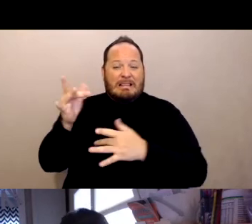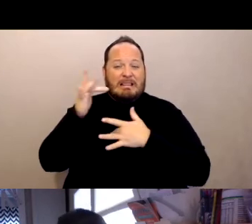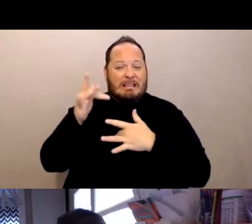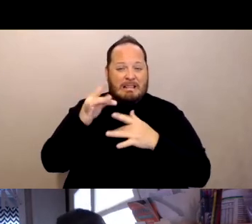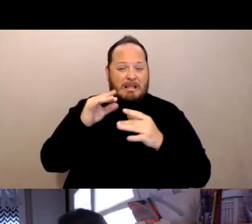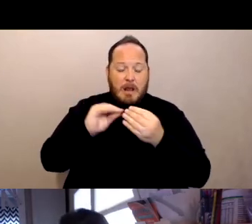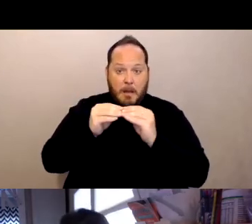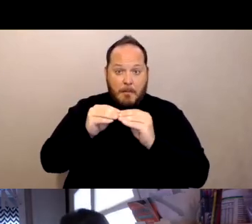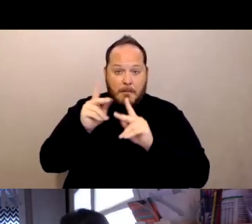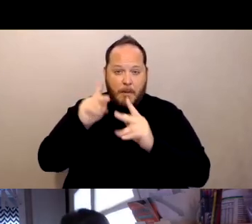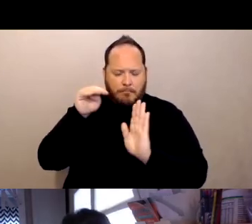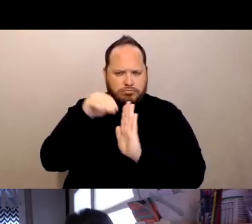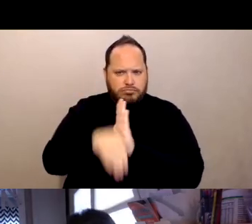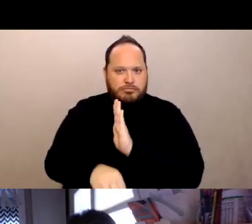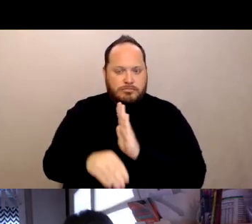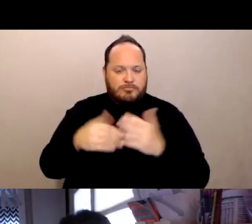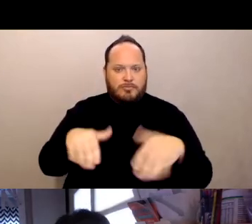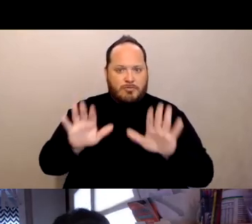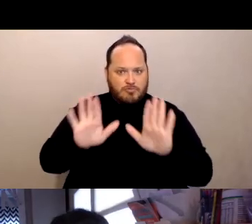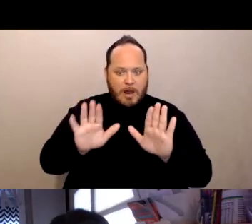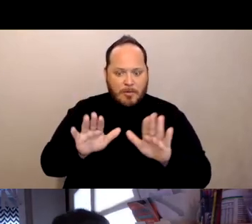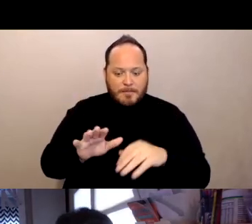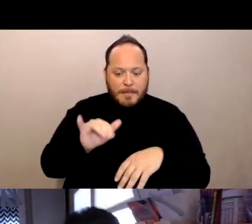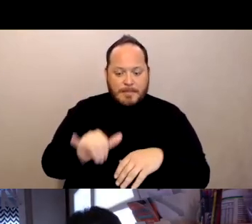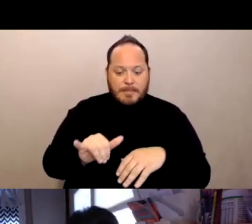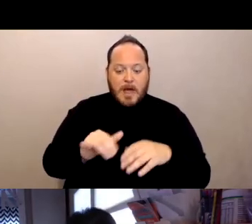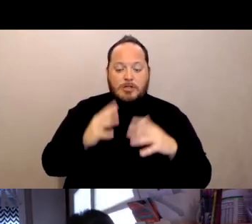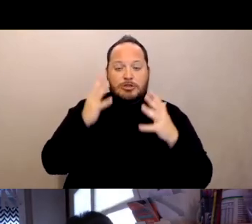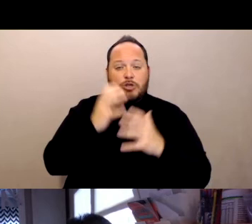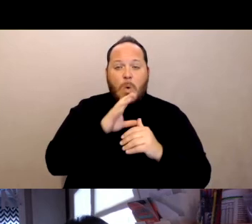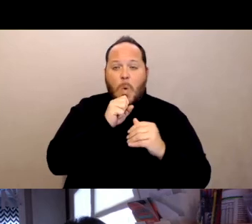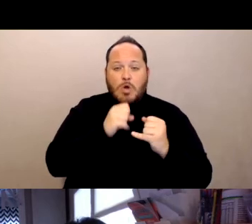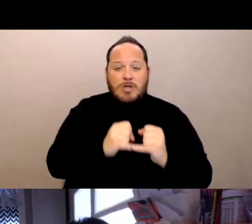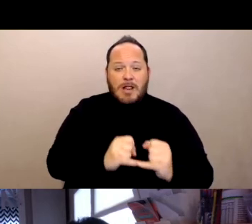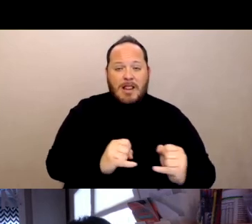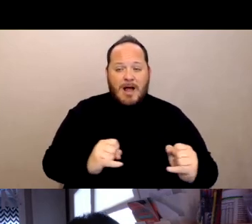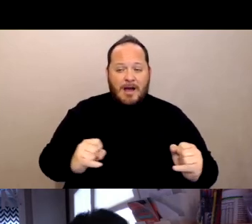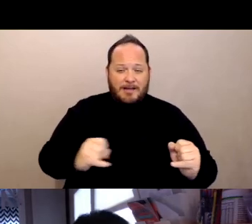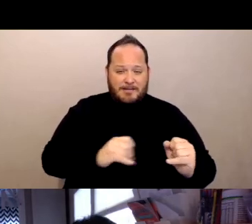The darker orange line towards the bottom is the number of resident deaths in nursing homes